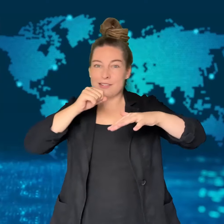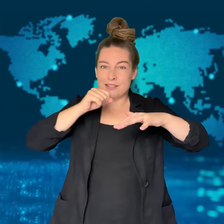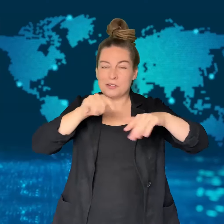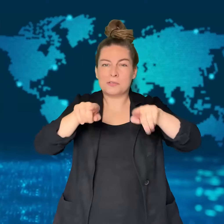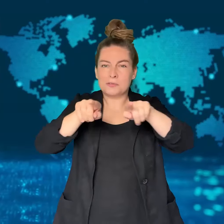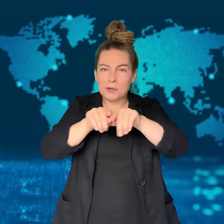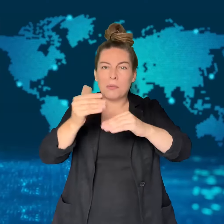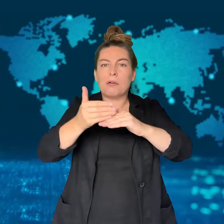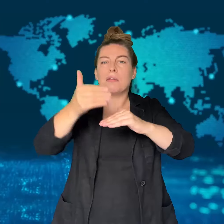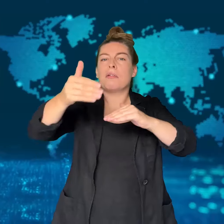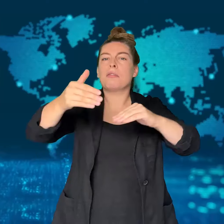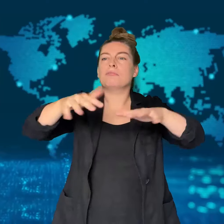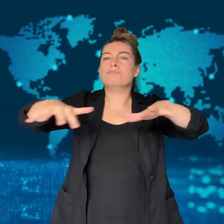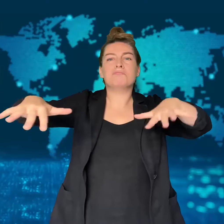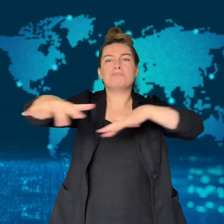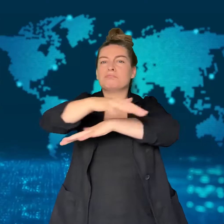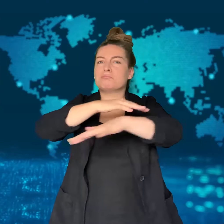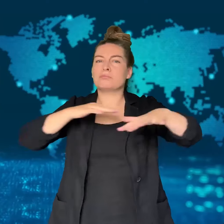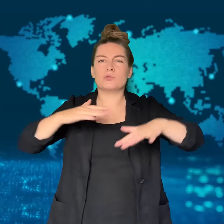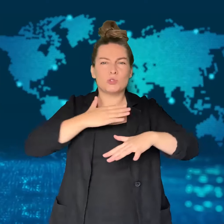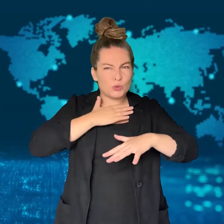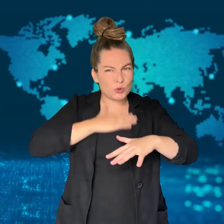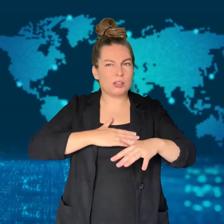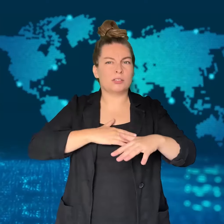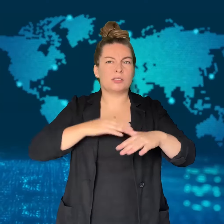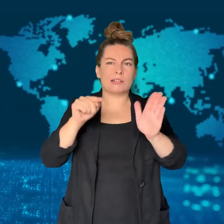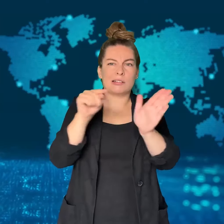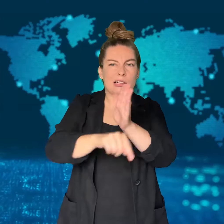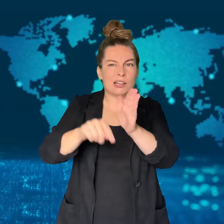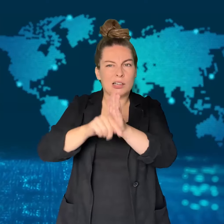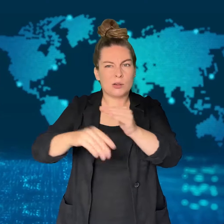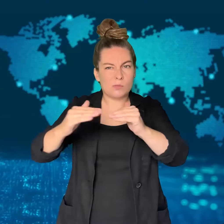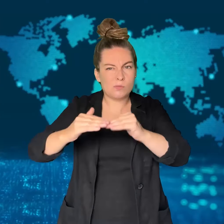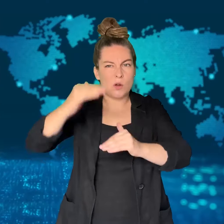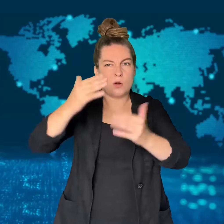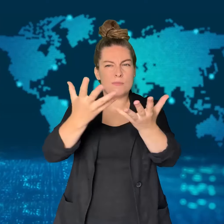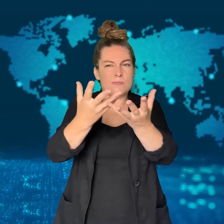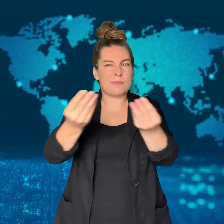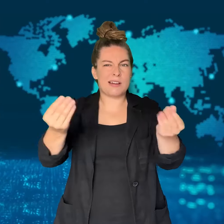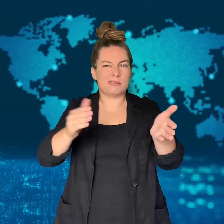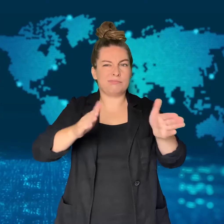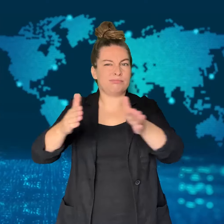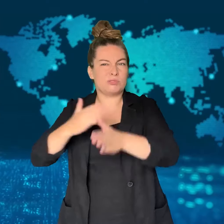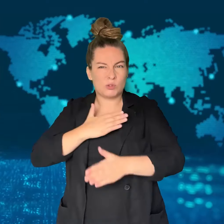"kill as many people as possible outside the concert venue."